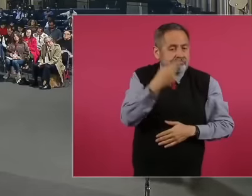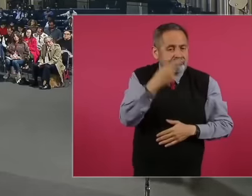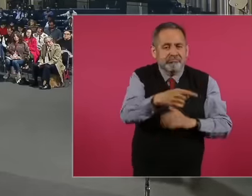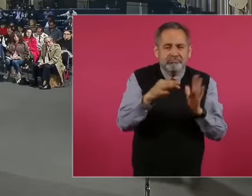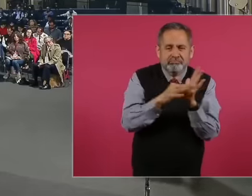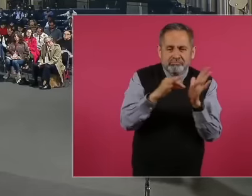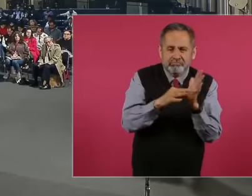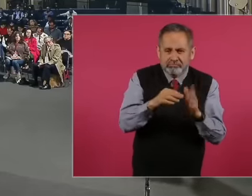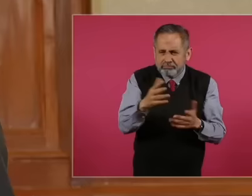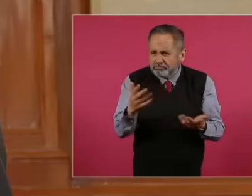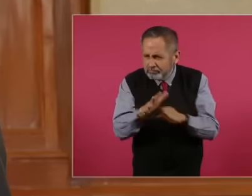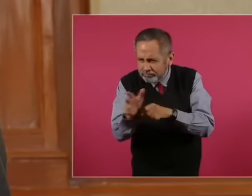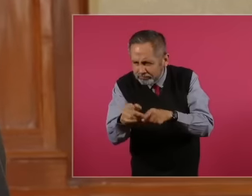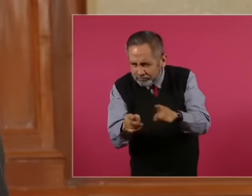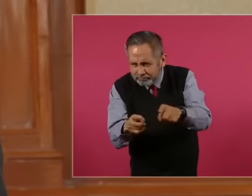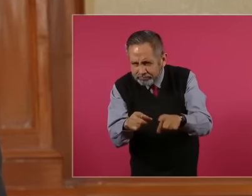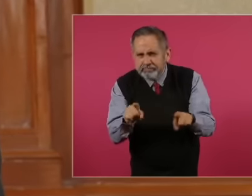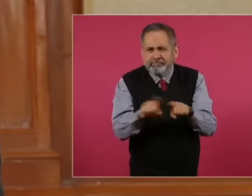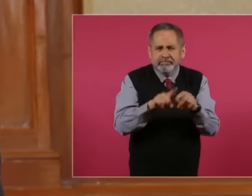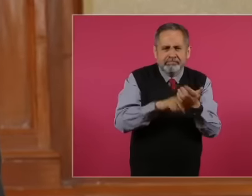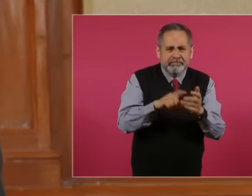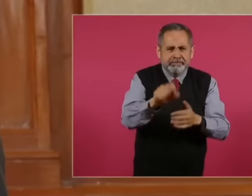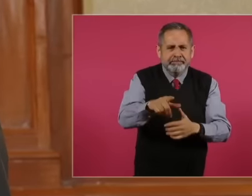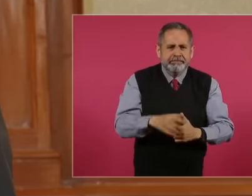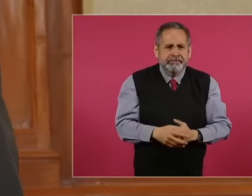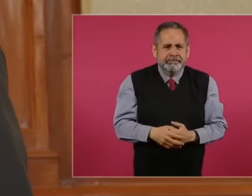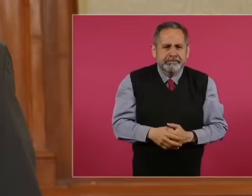That was the same as that